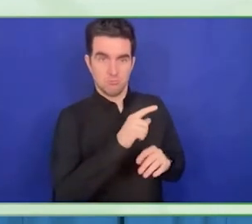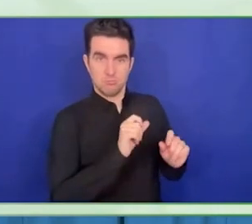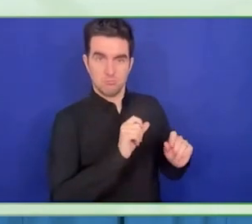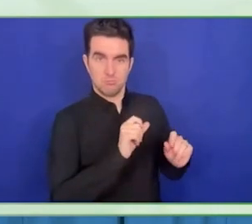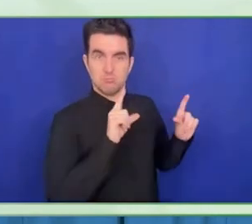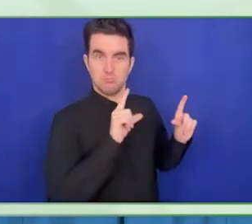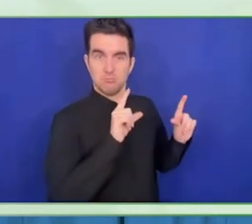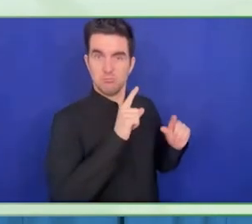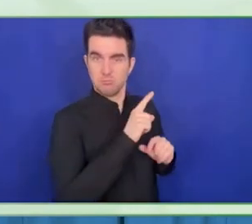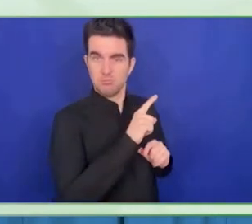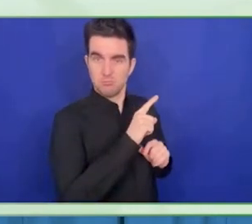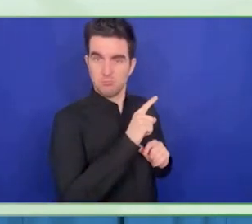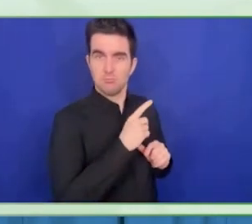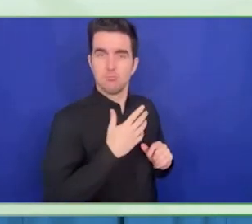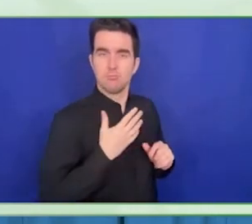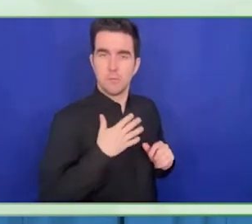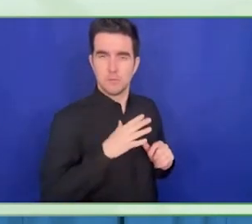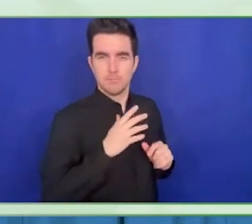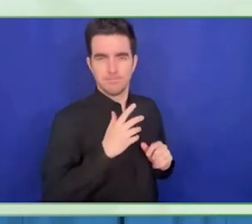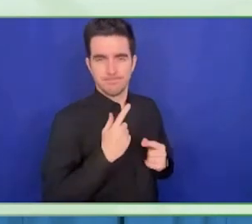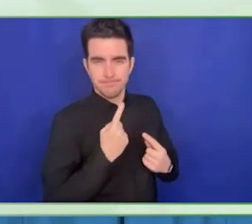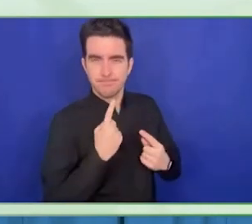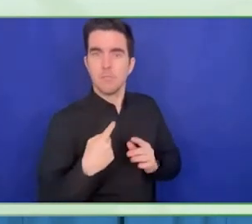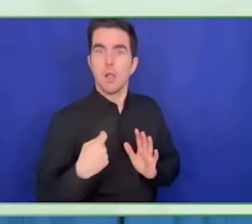and there are so many deaf people in the organisation.